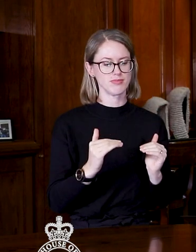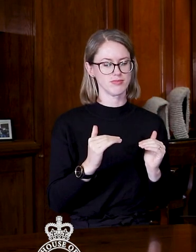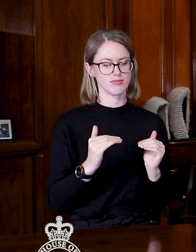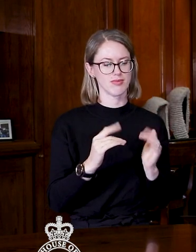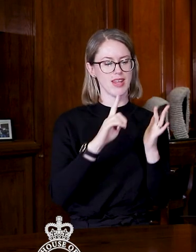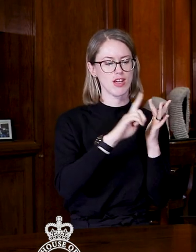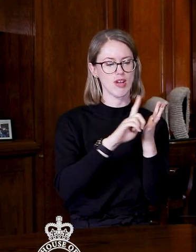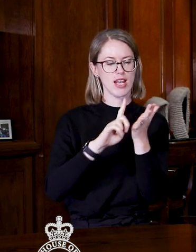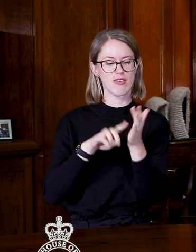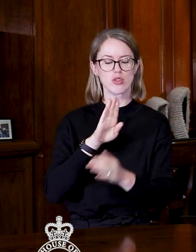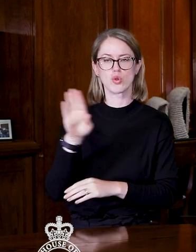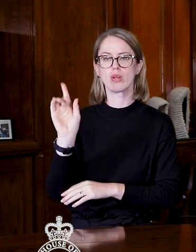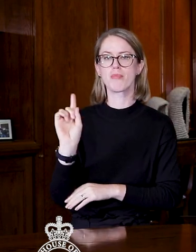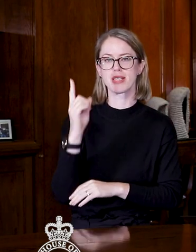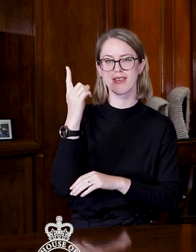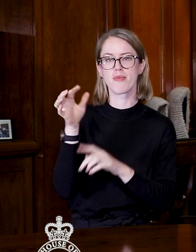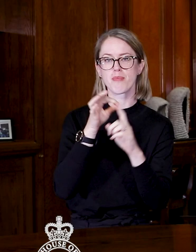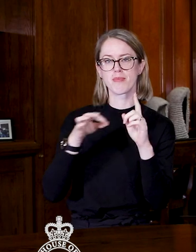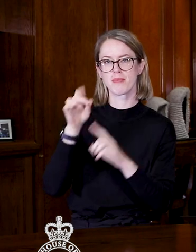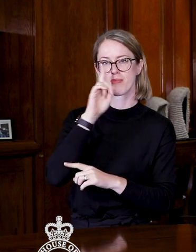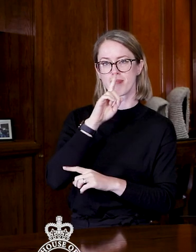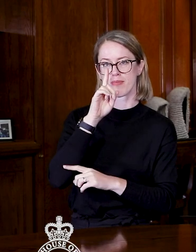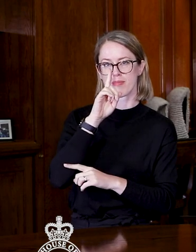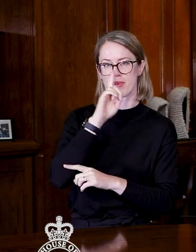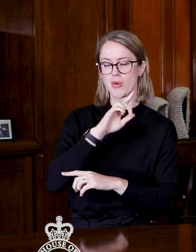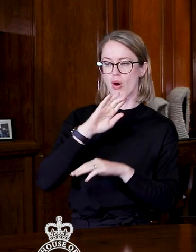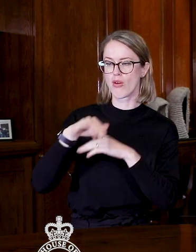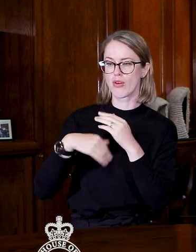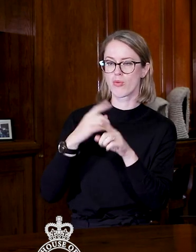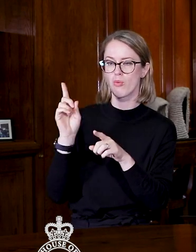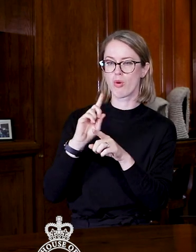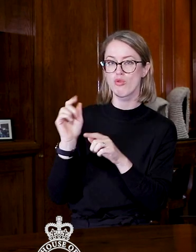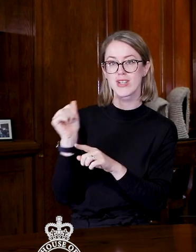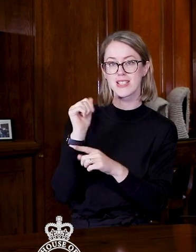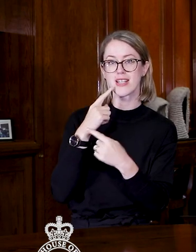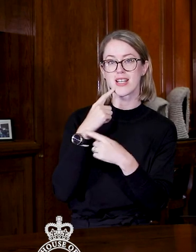Ingrid Leary to the Minister for Pacific Peoples about what recent announcements has he made